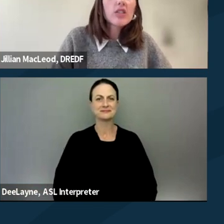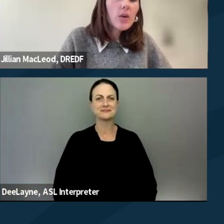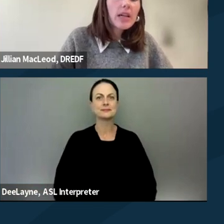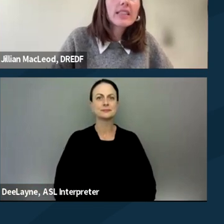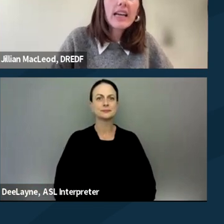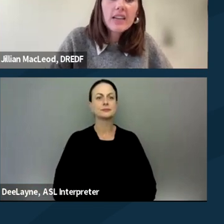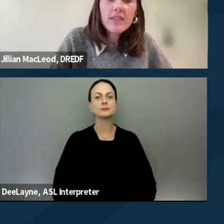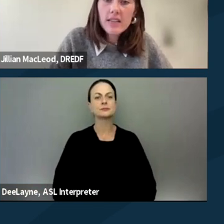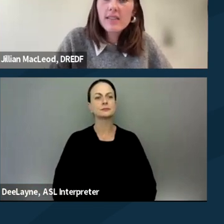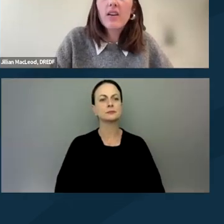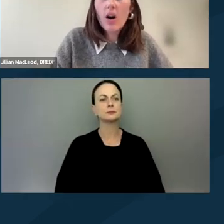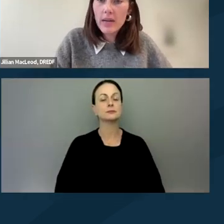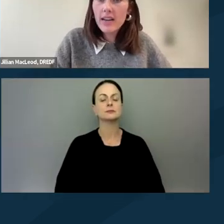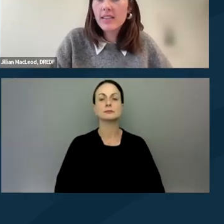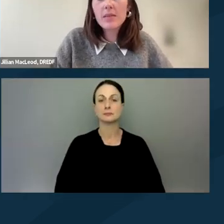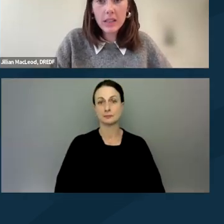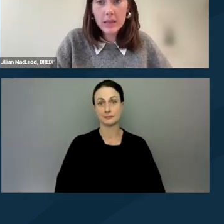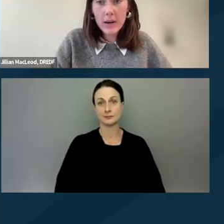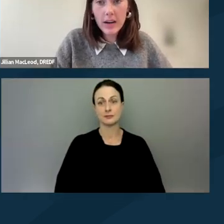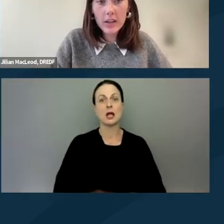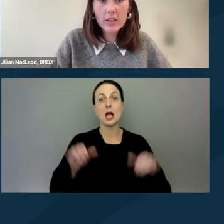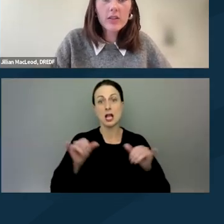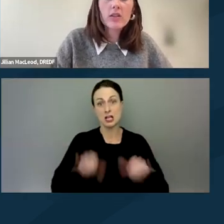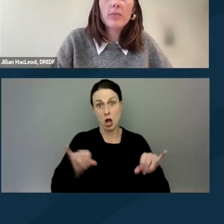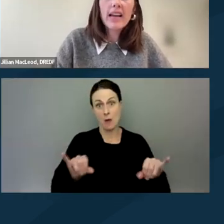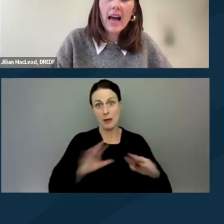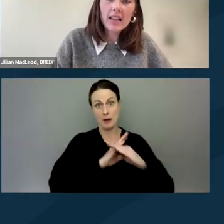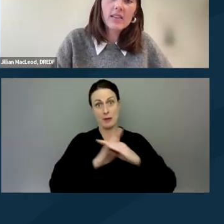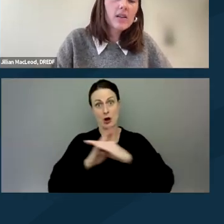So in light of these common accessibility barriers, you might ask,